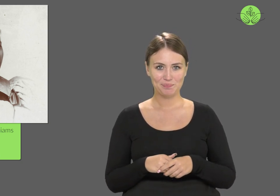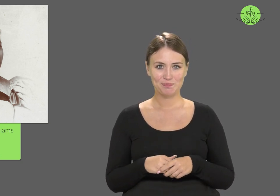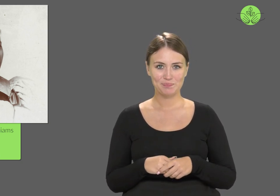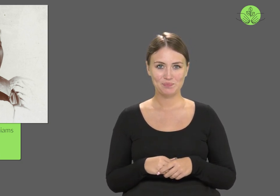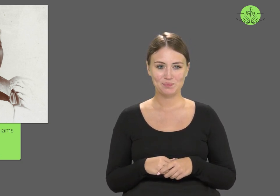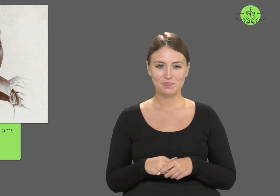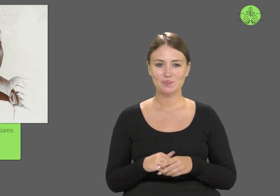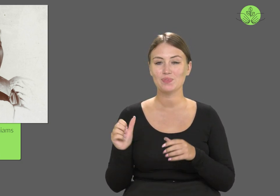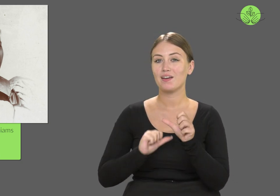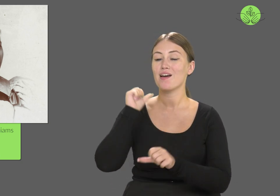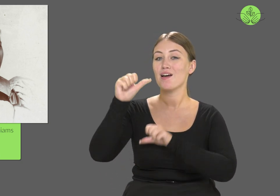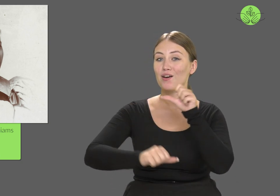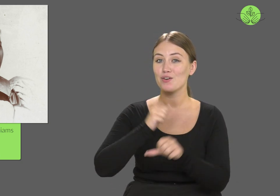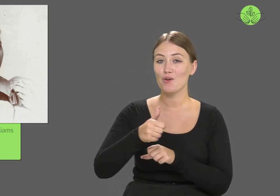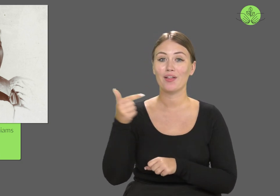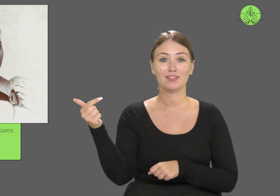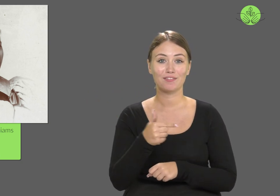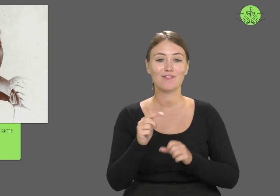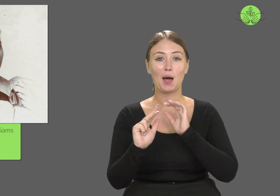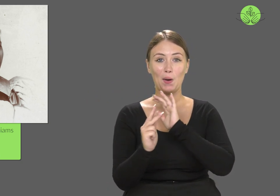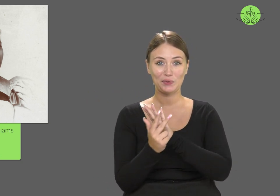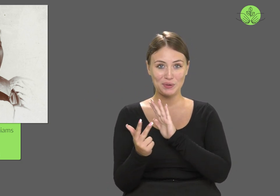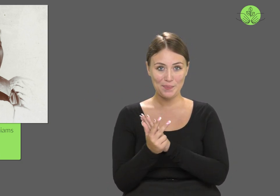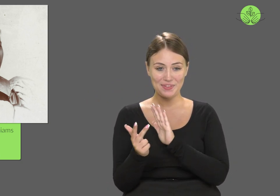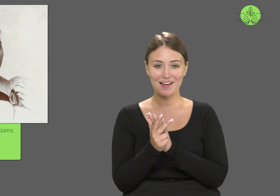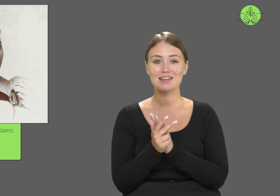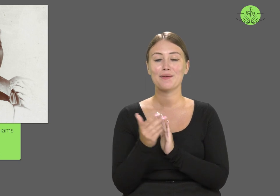In 2018,